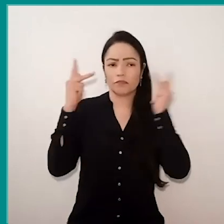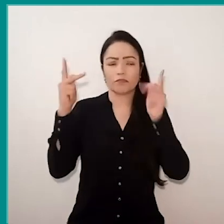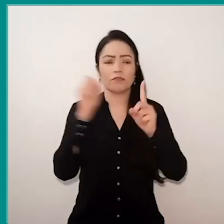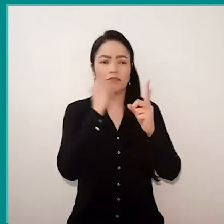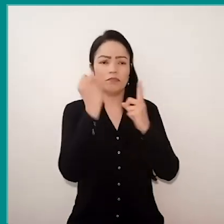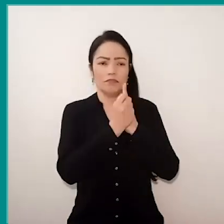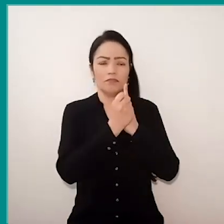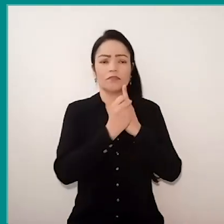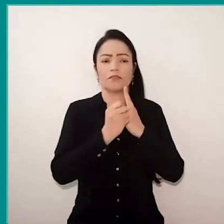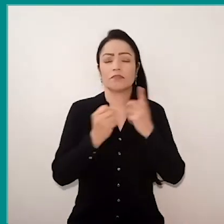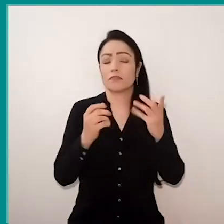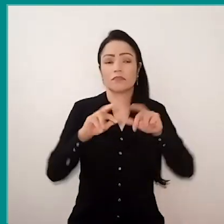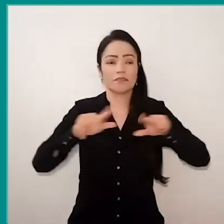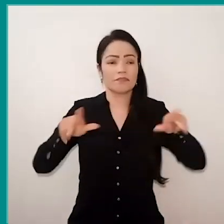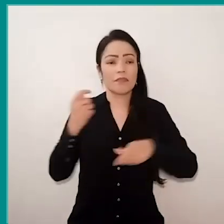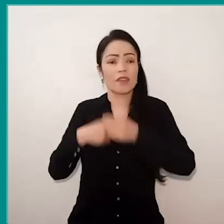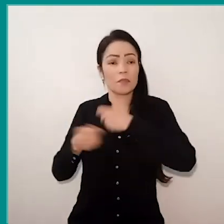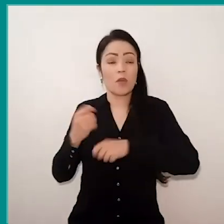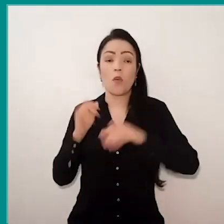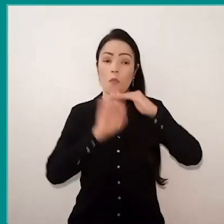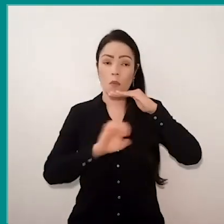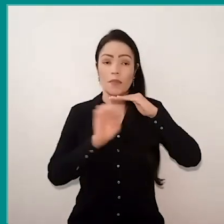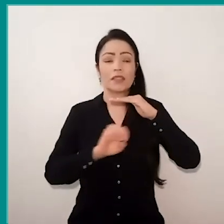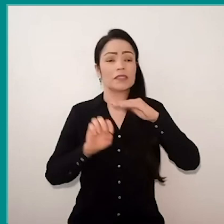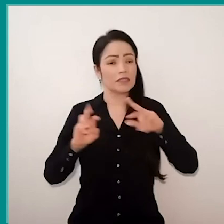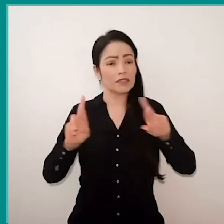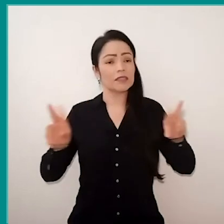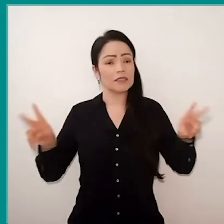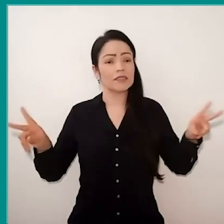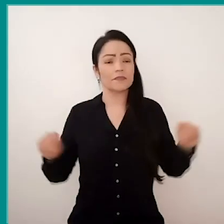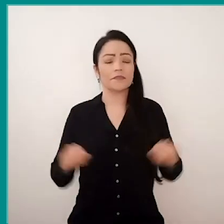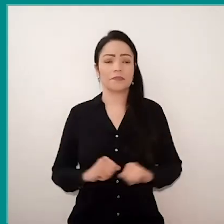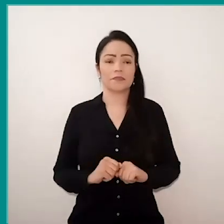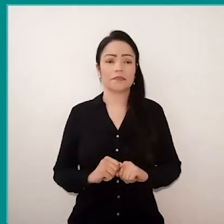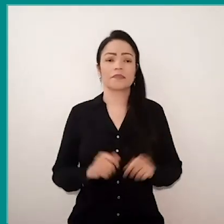even company administrators, a very rich range, which guarantees